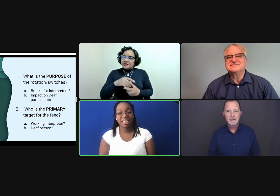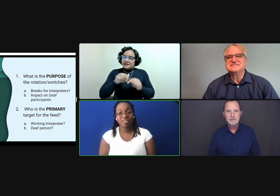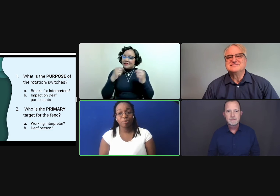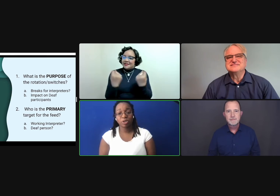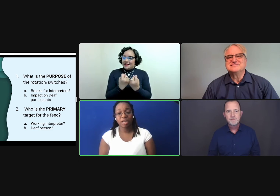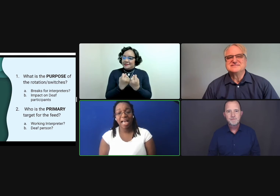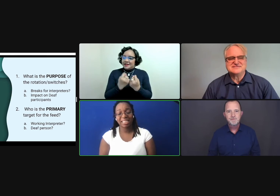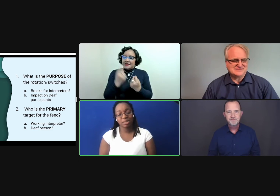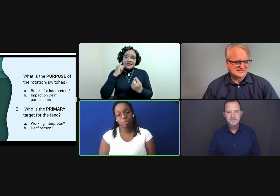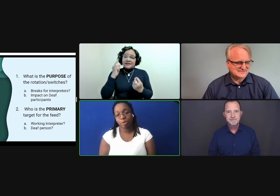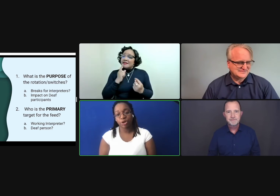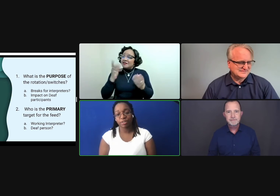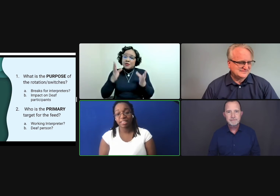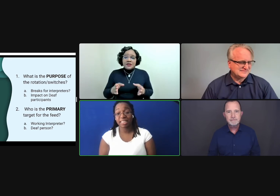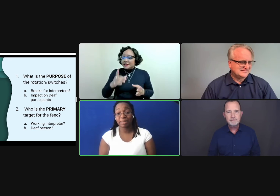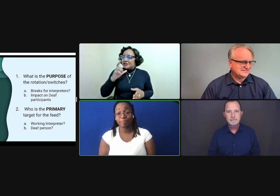the deaf person has to be part of the team.